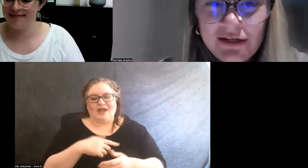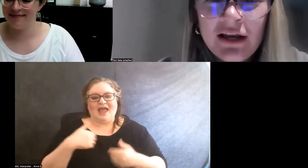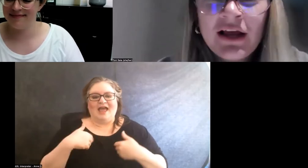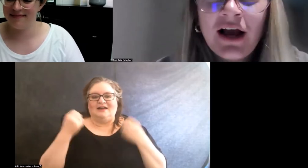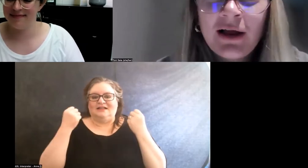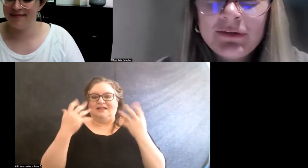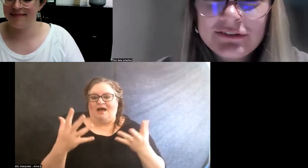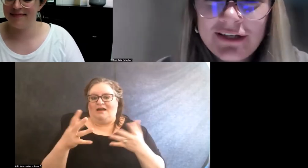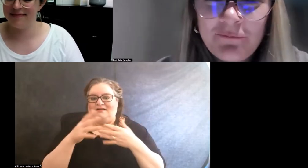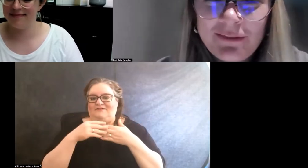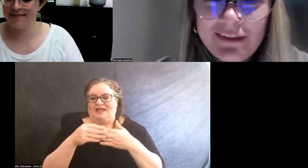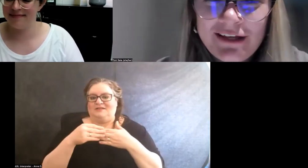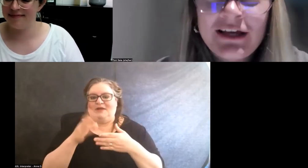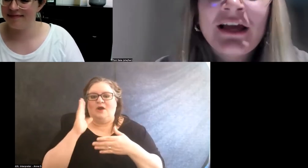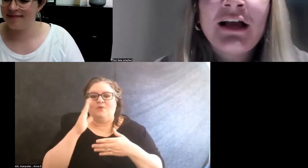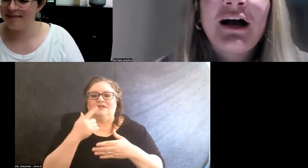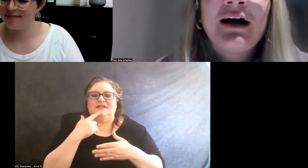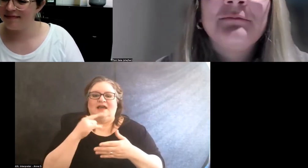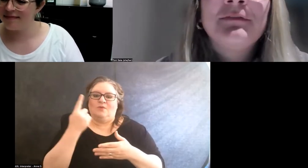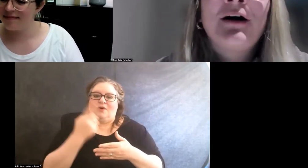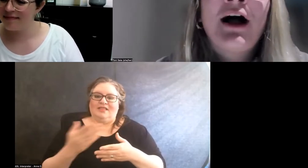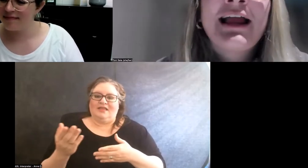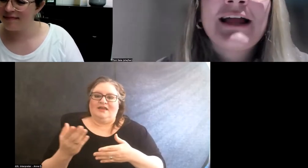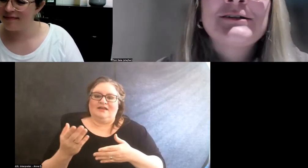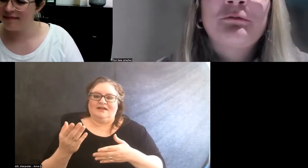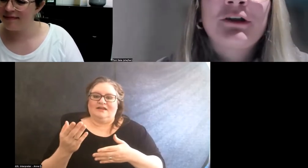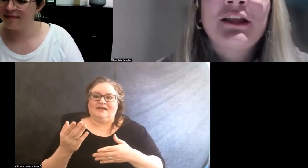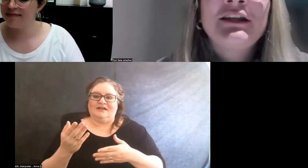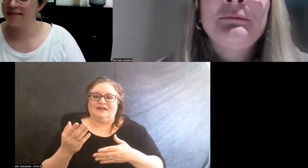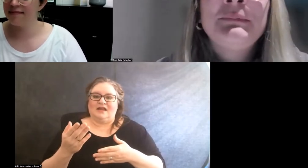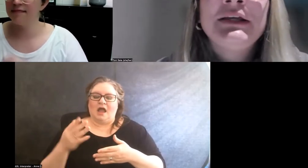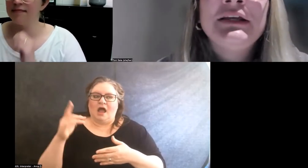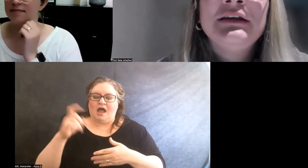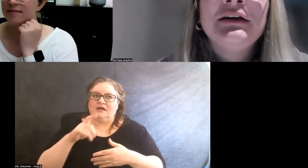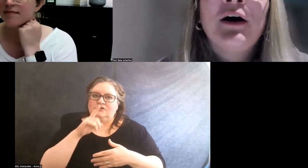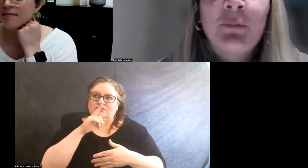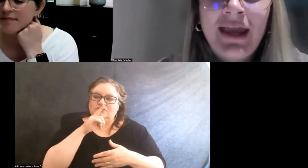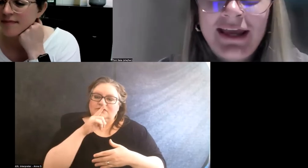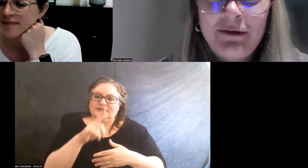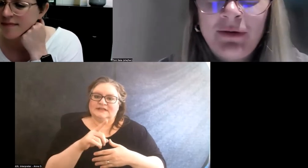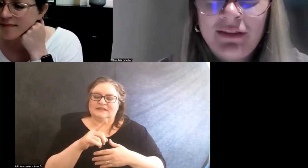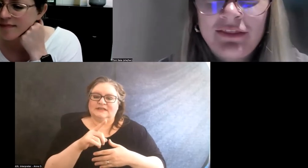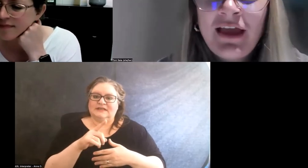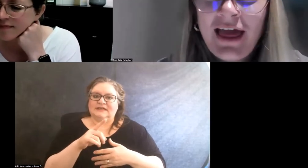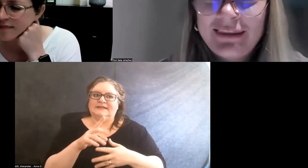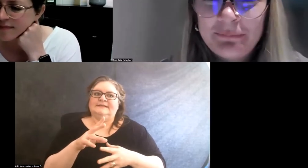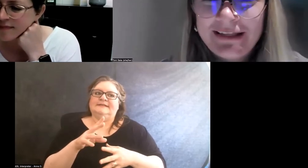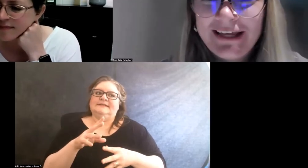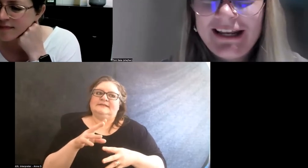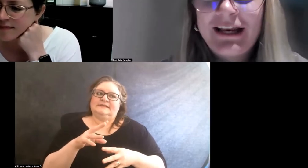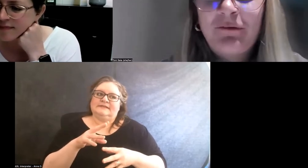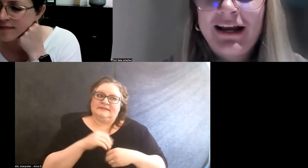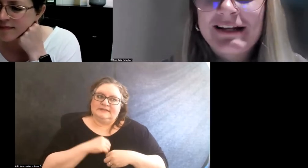And I will say one thing I had to really be okay with at the beginning, right?